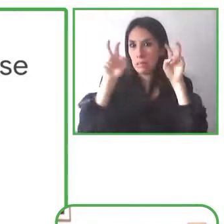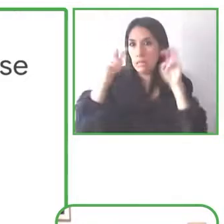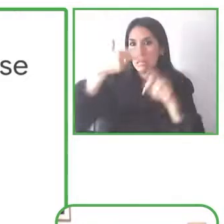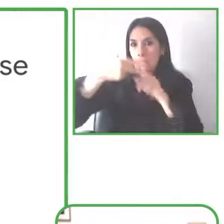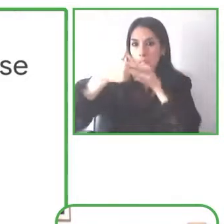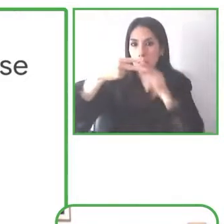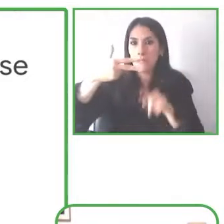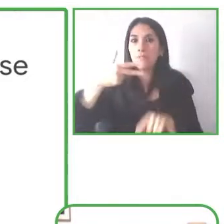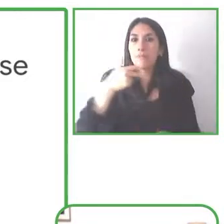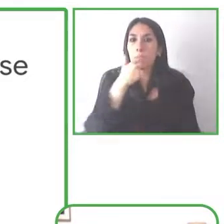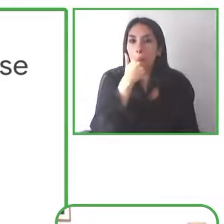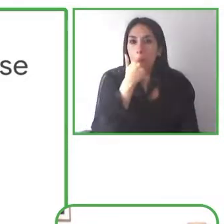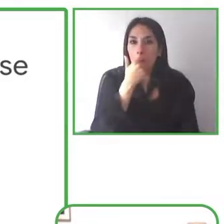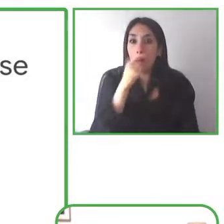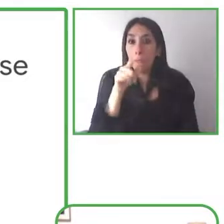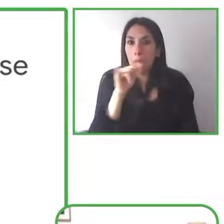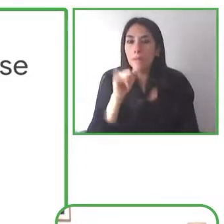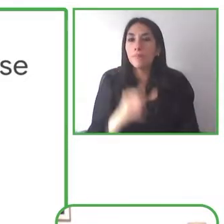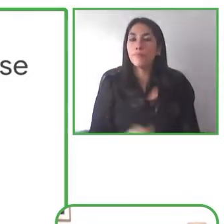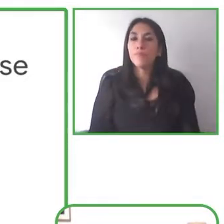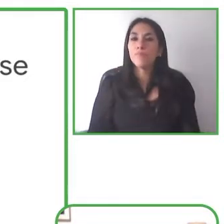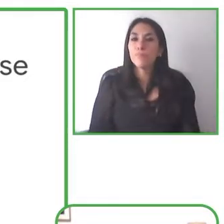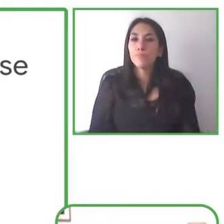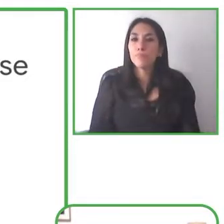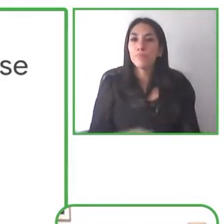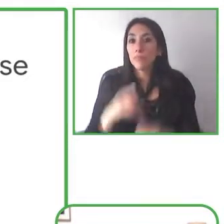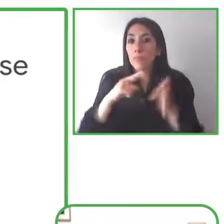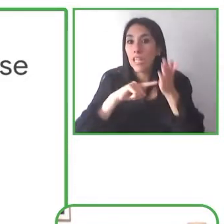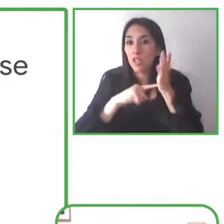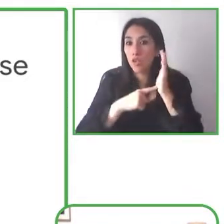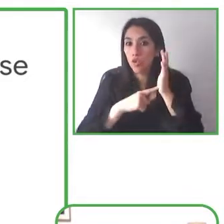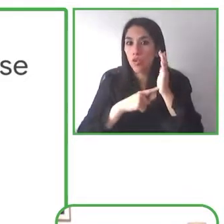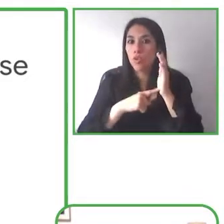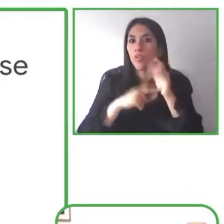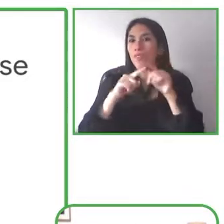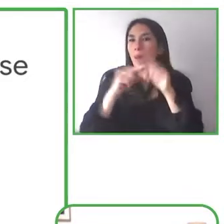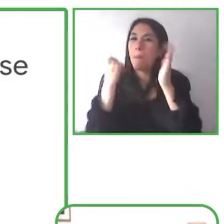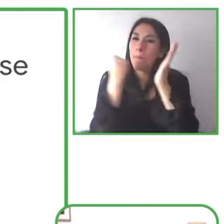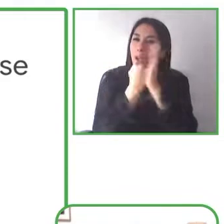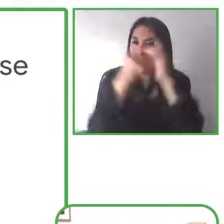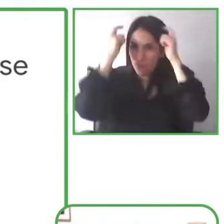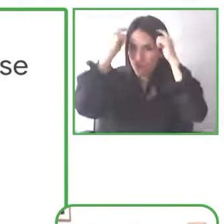set and what it does it also provides a really useful dashboard giving you a